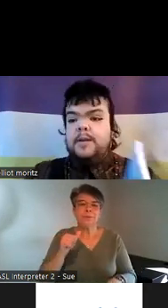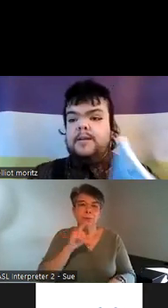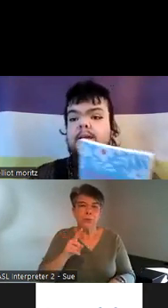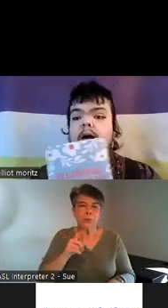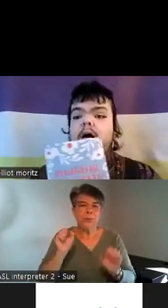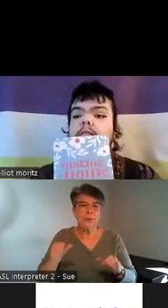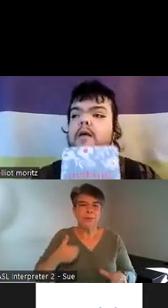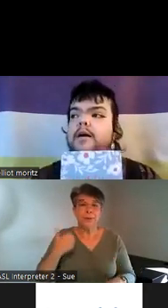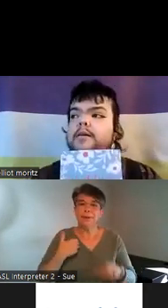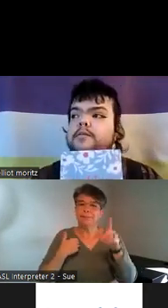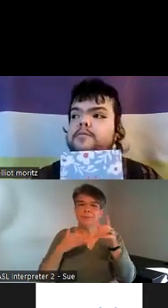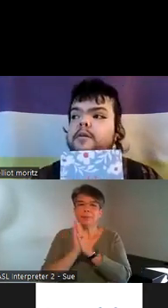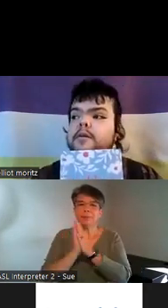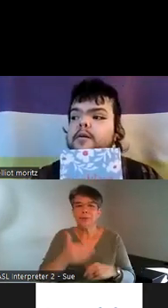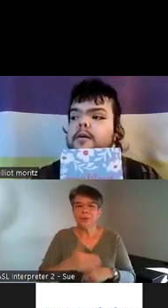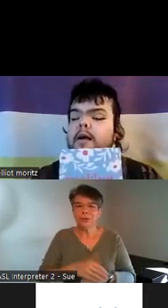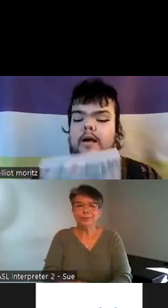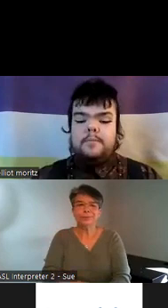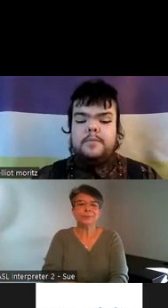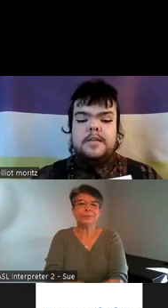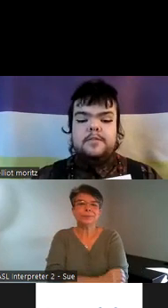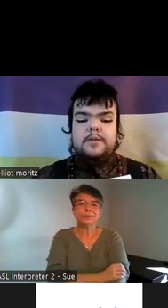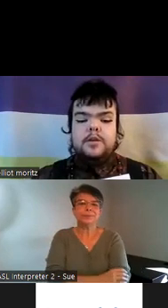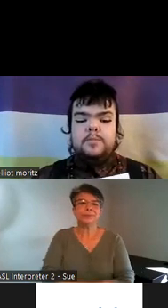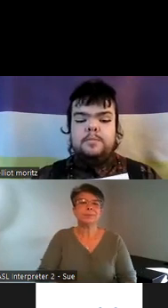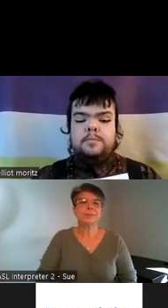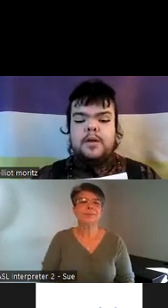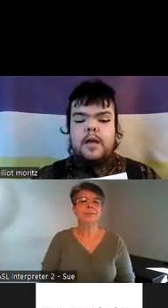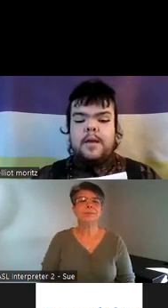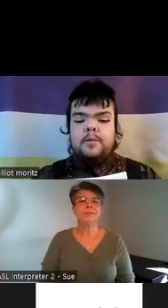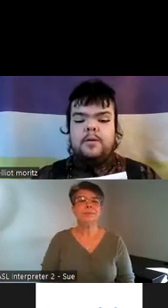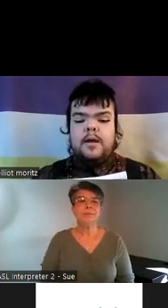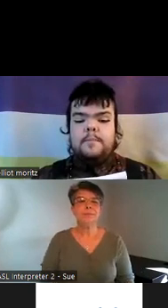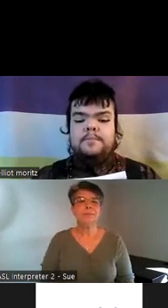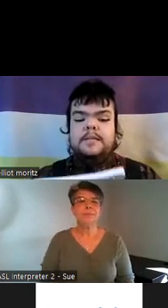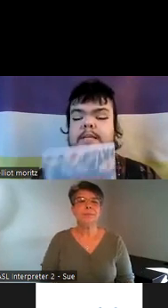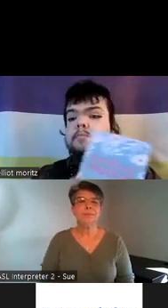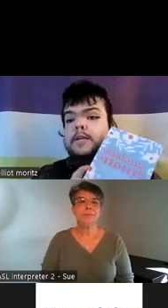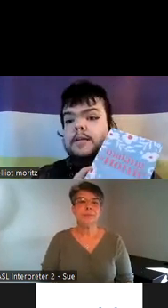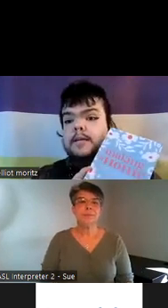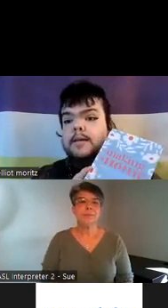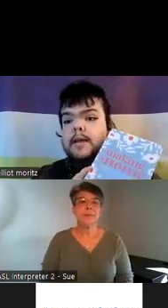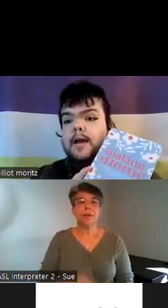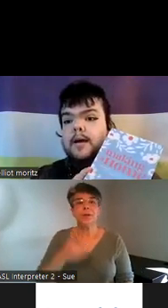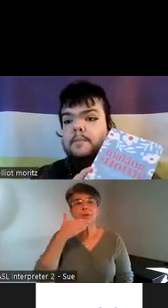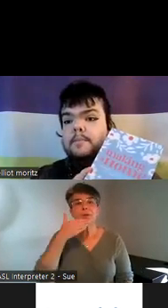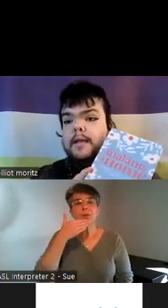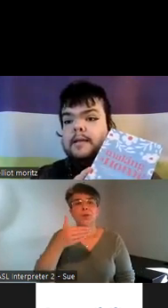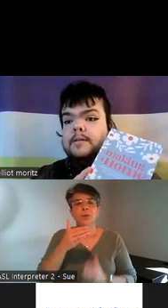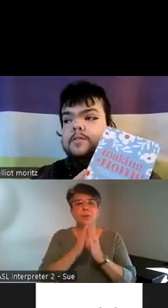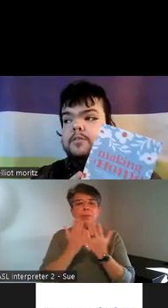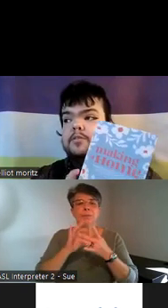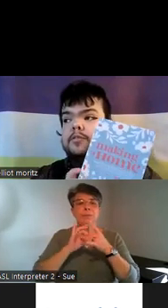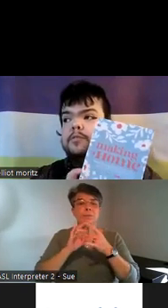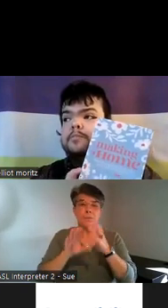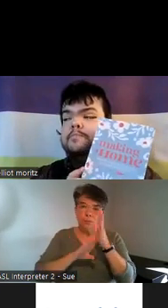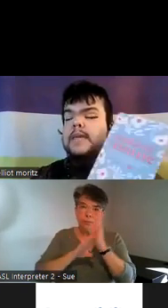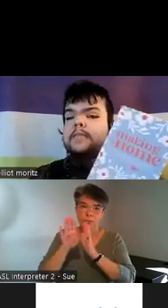good one a lot of um this is another really good book about um building Community um and making